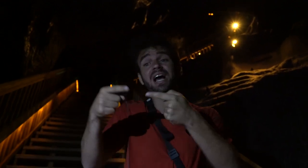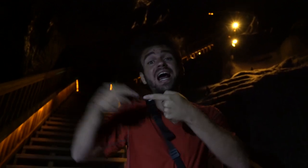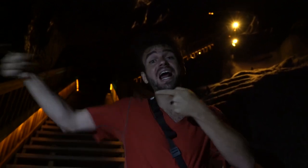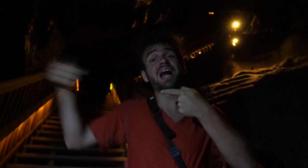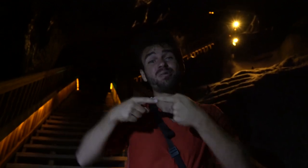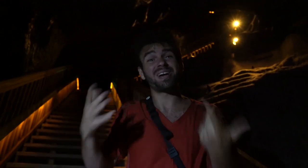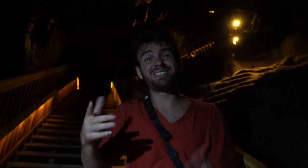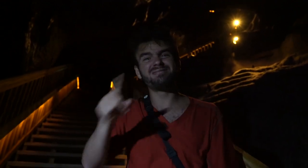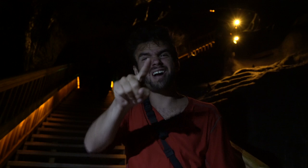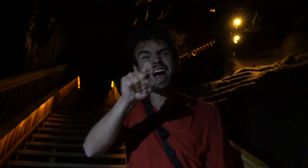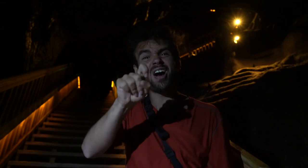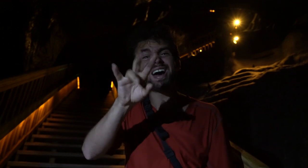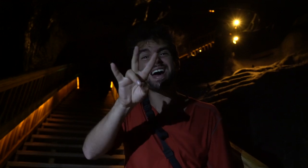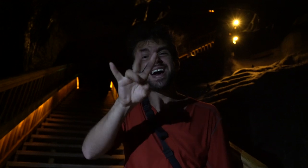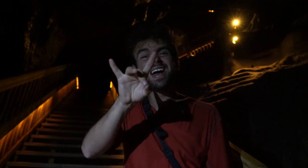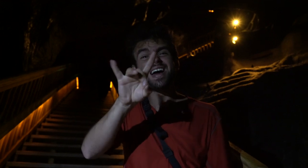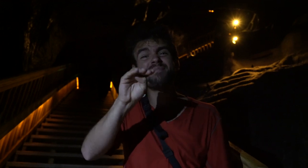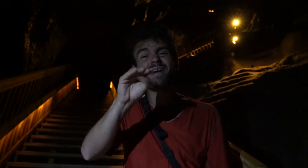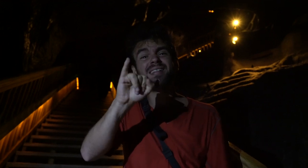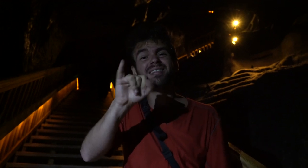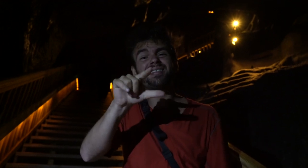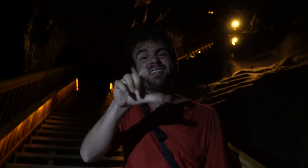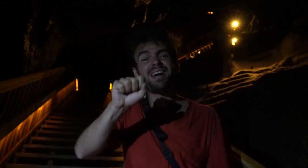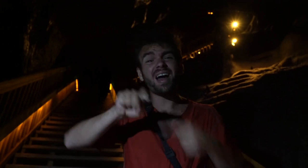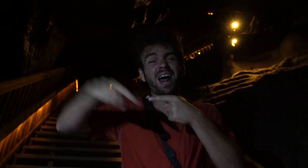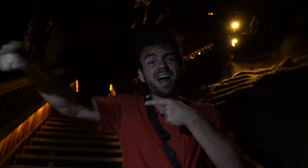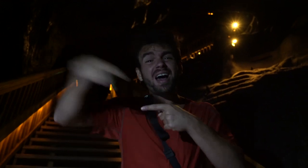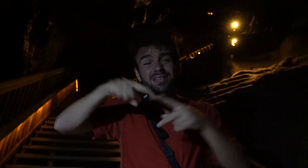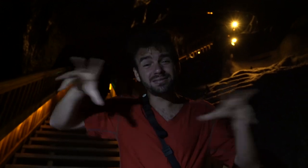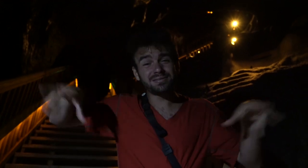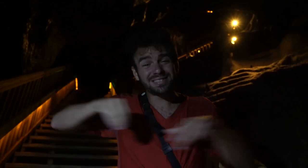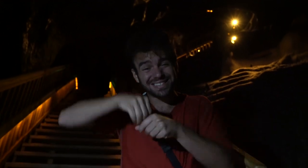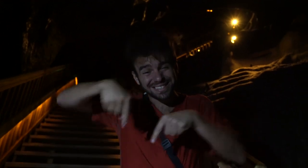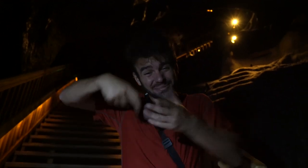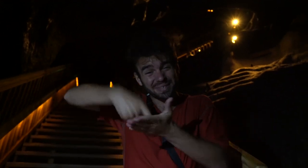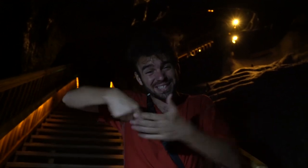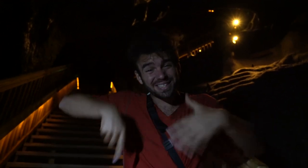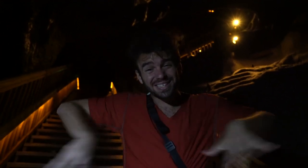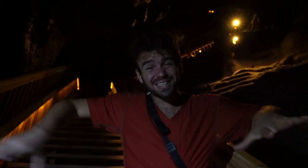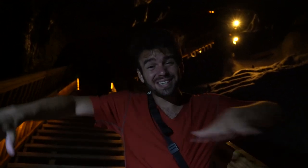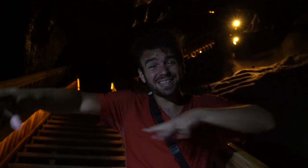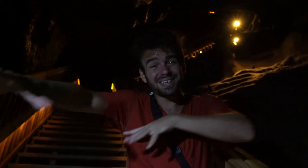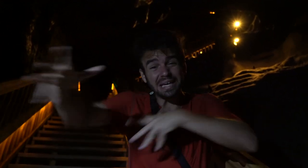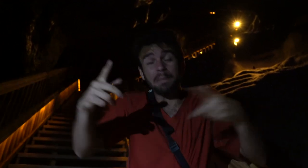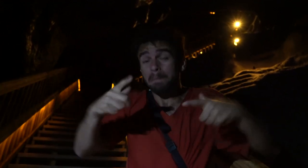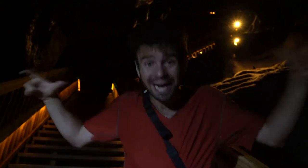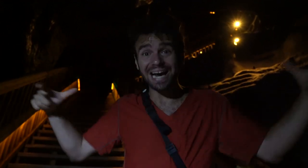It is over 287 kilometers (178 miles) long!! It's definitely a huge salt mine!